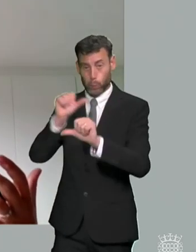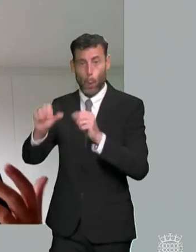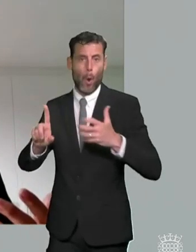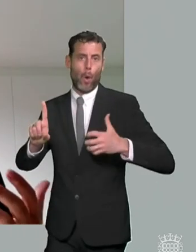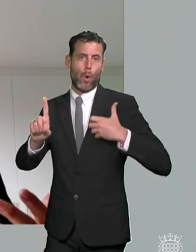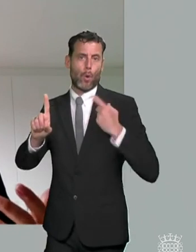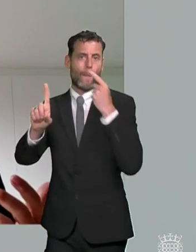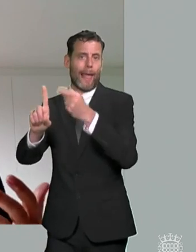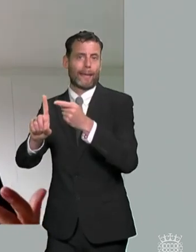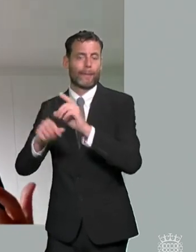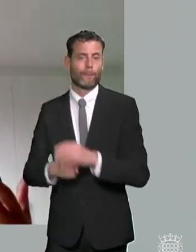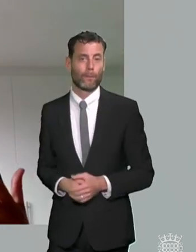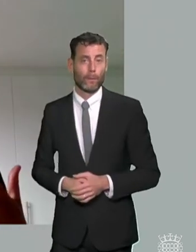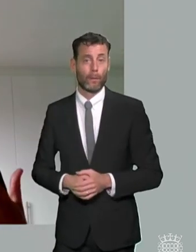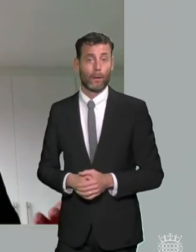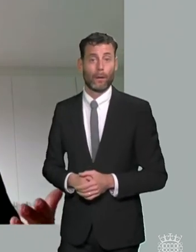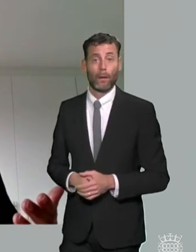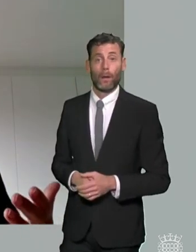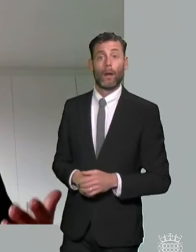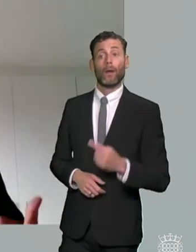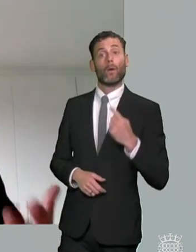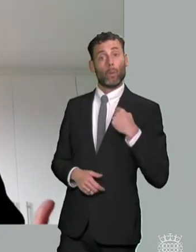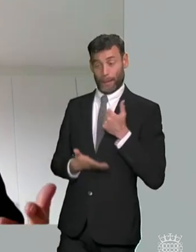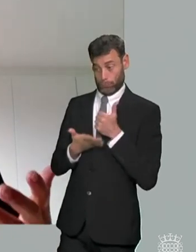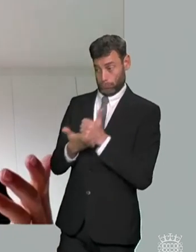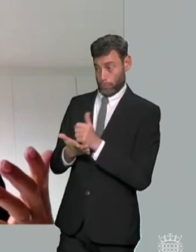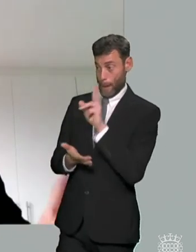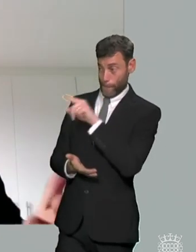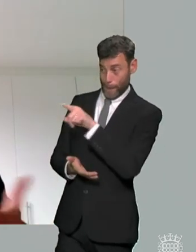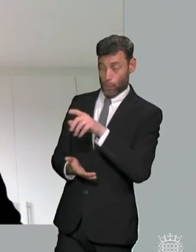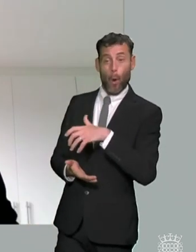the people who come to us are the ones who've either been given some help to find their way